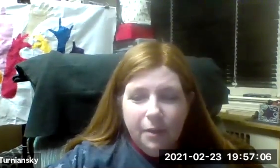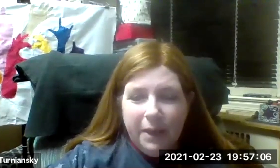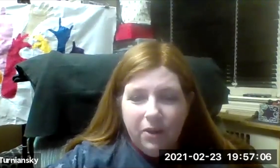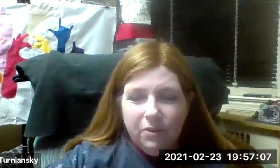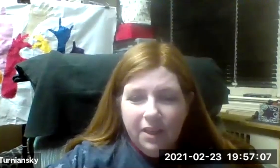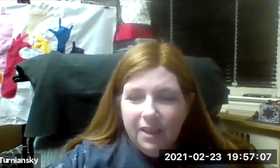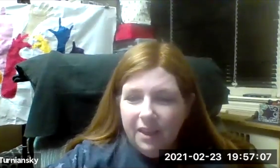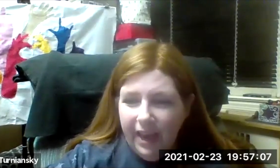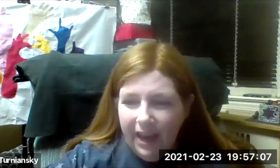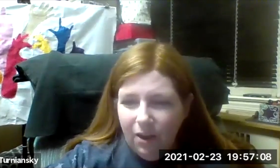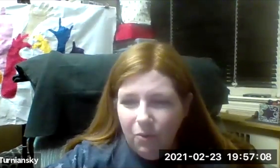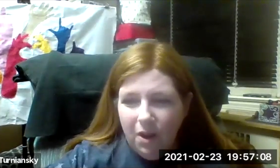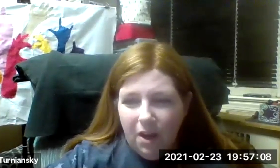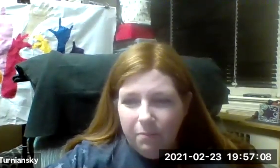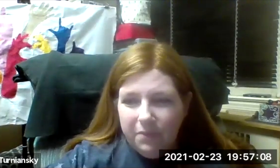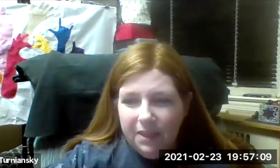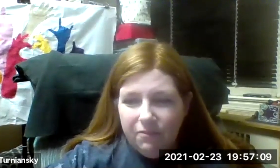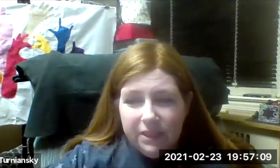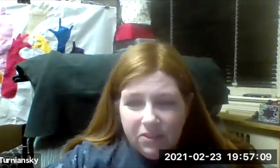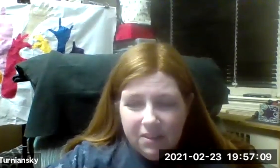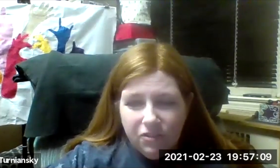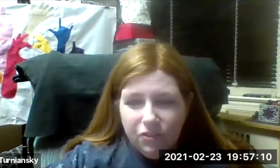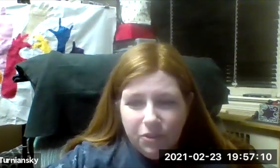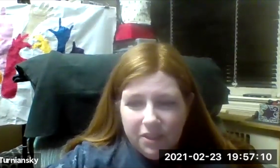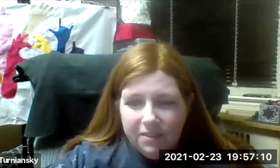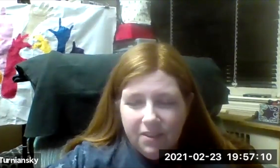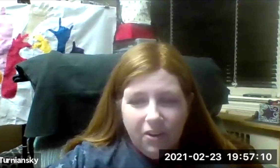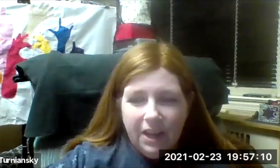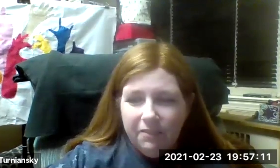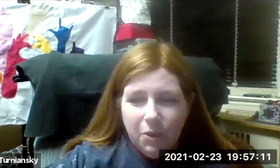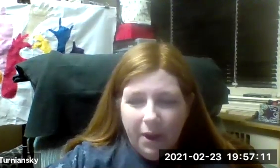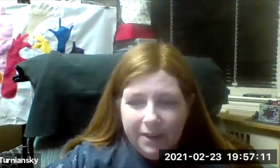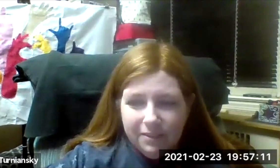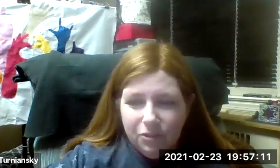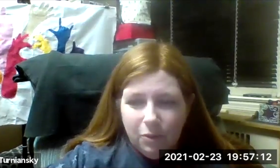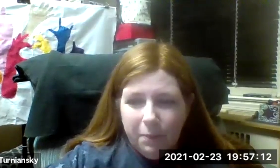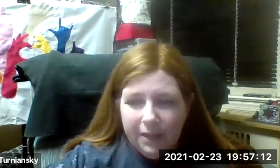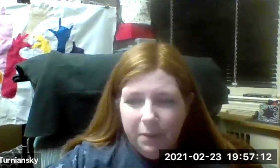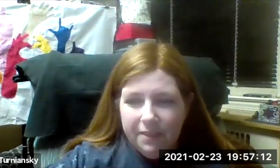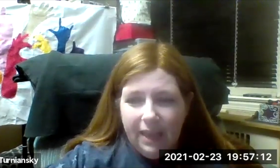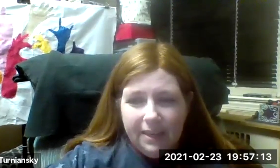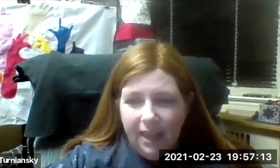about how religious institutions are not required to abide by the